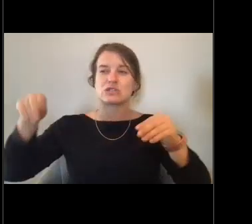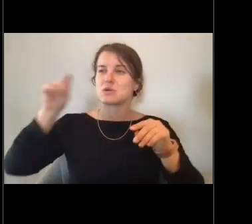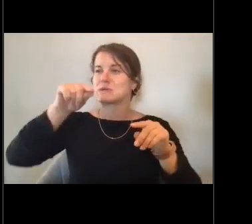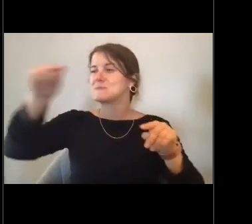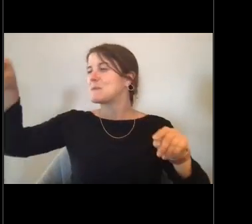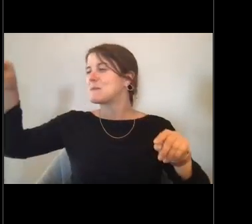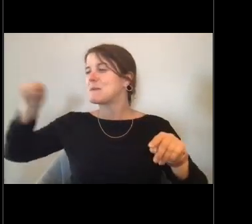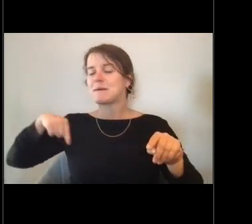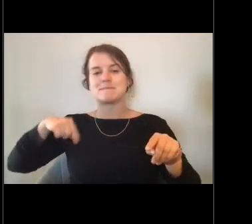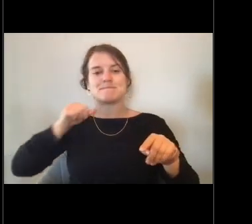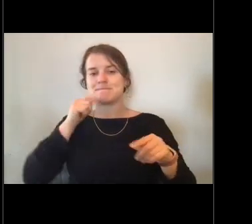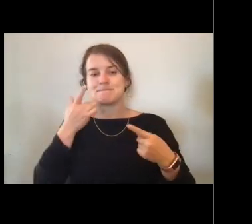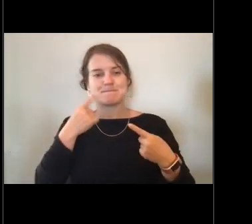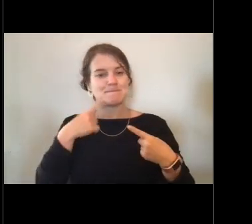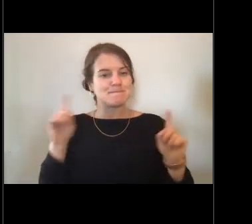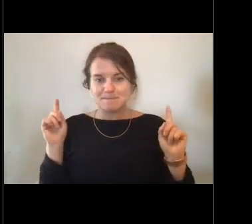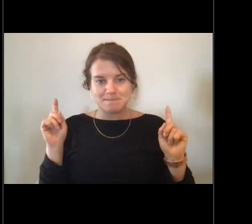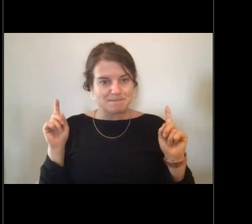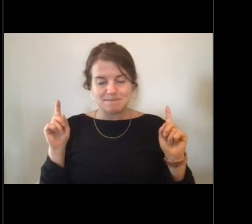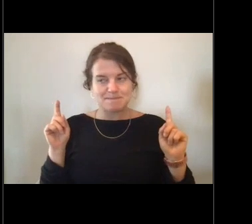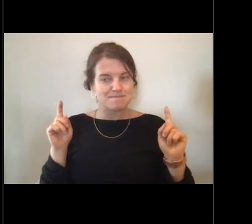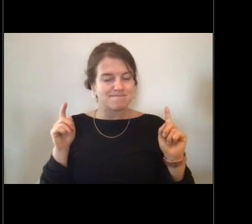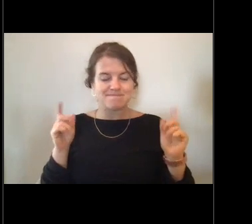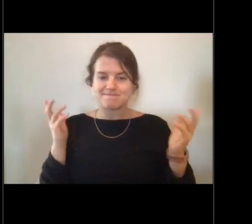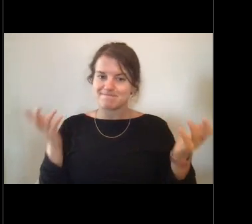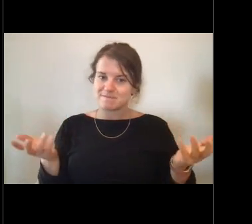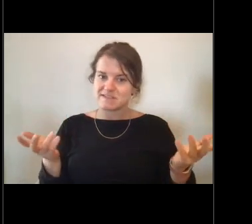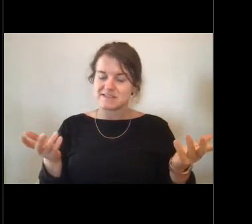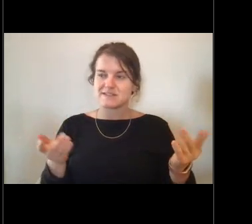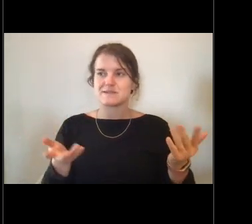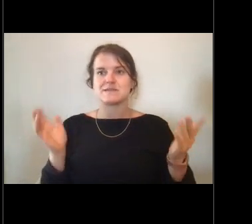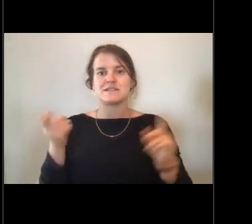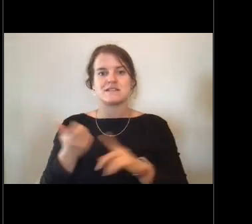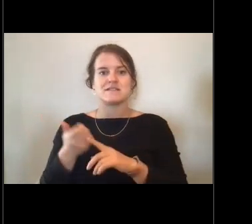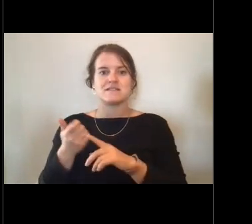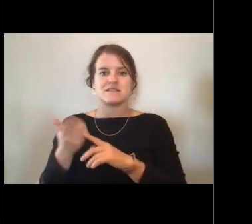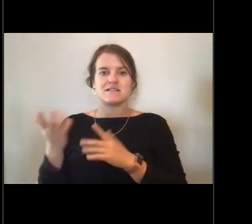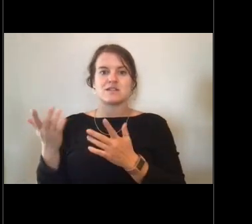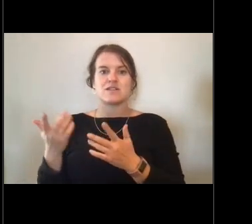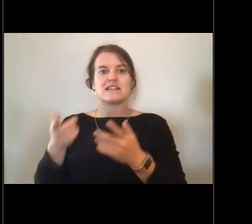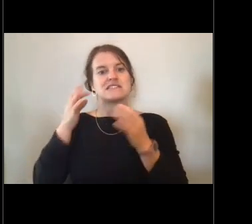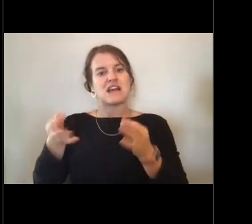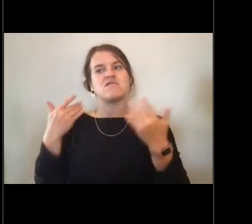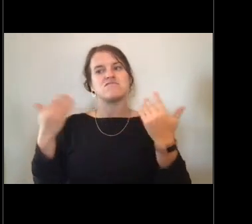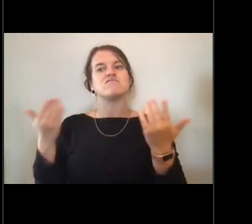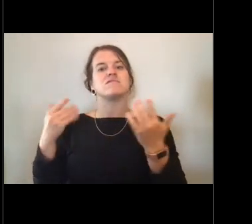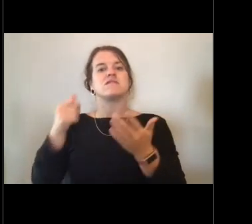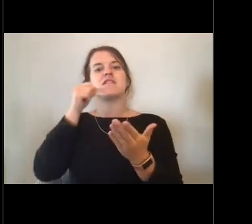And as a last resort, they sent away... they did a mail order prescription delivery.